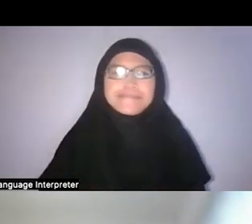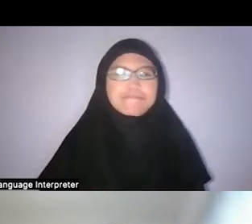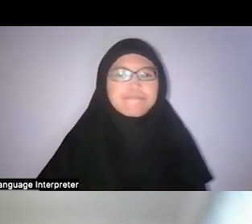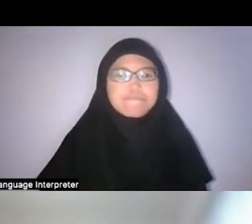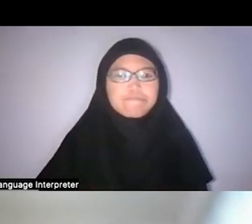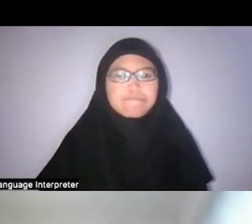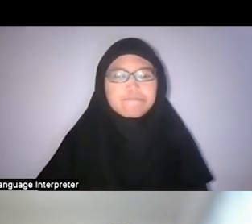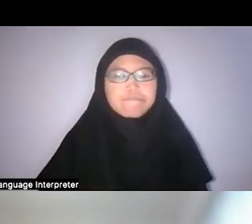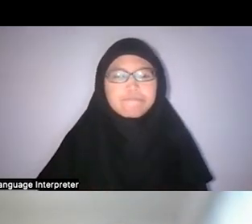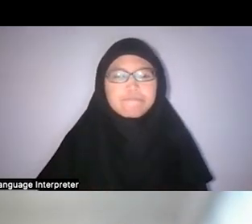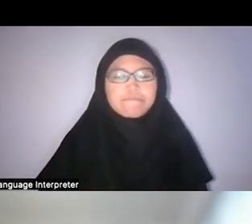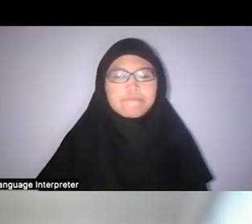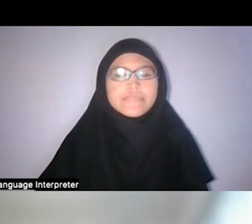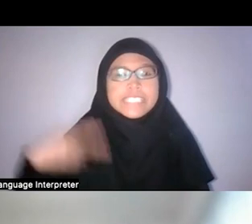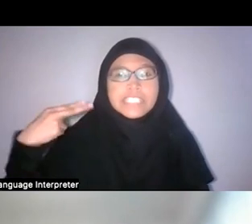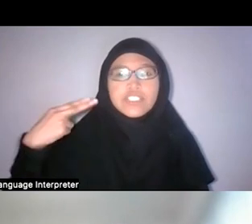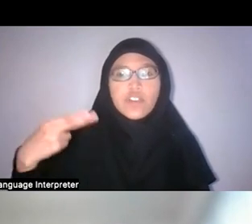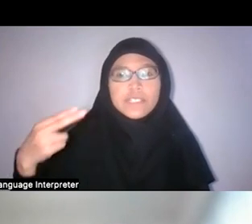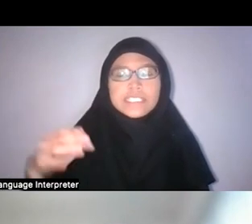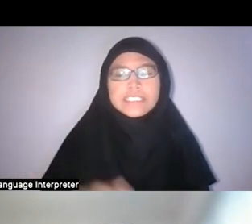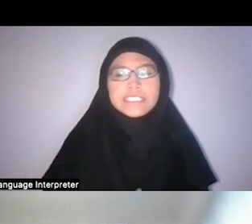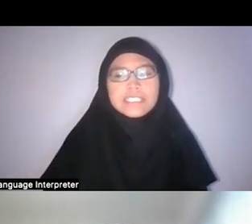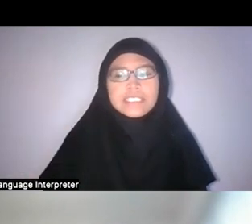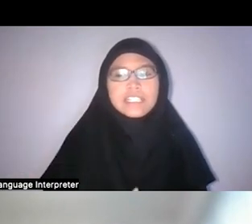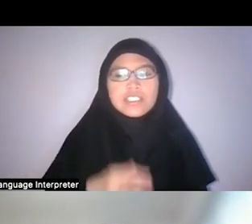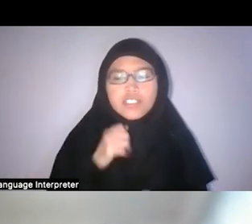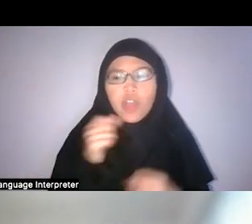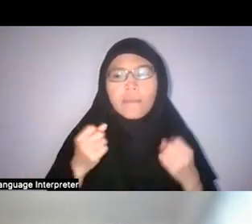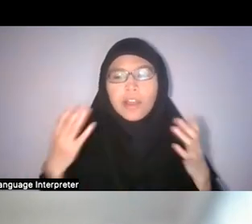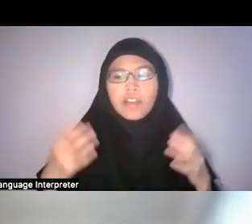historically there wasn’t so much of such a stark divide between